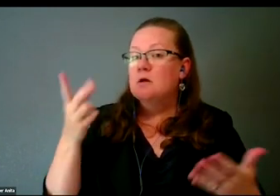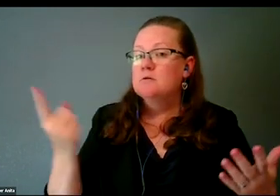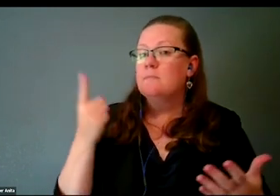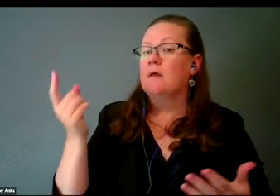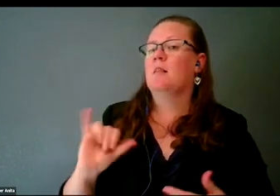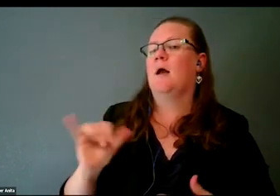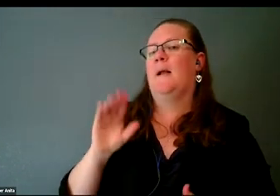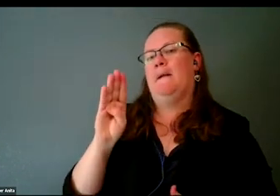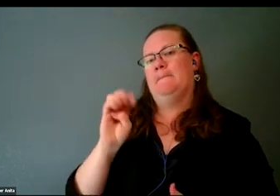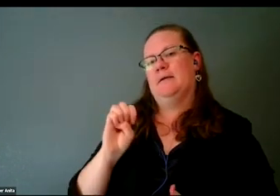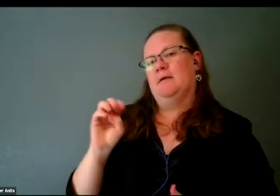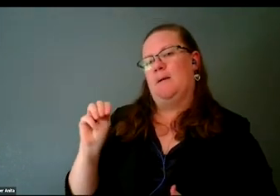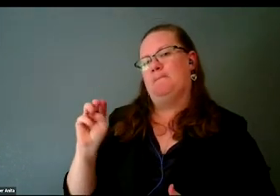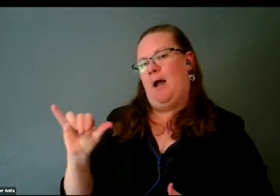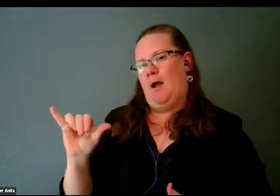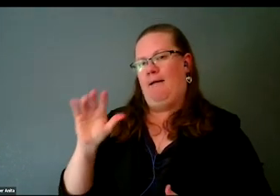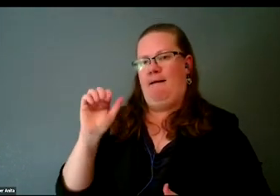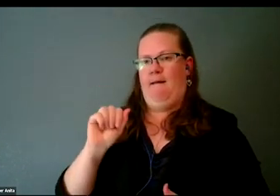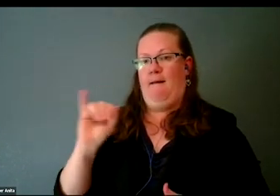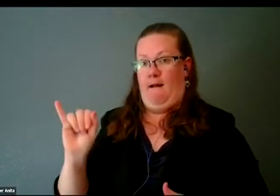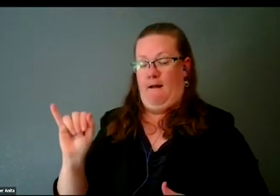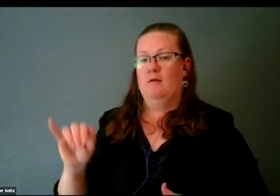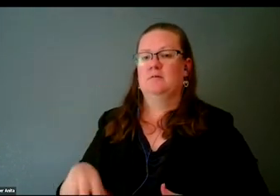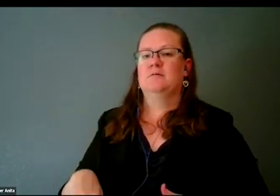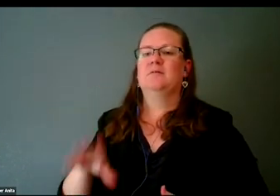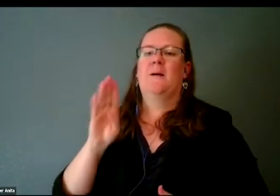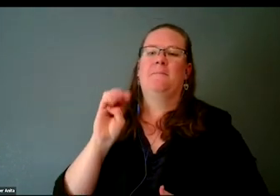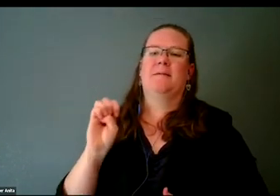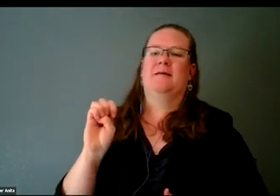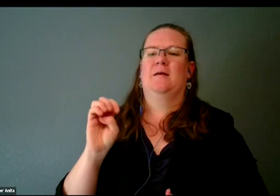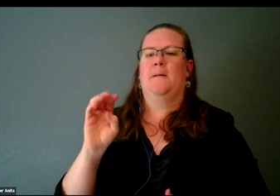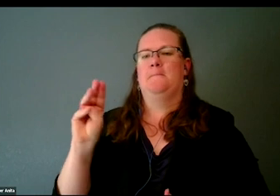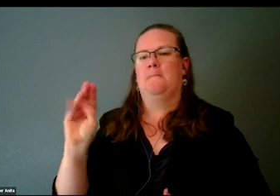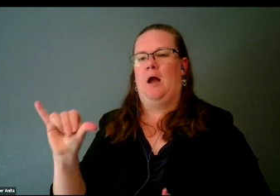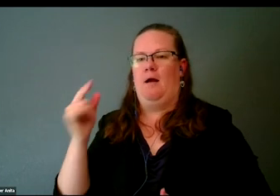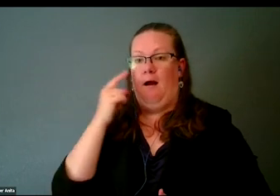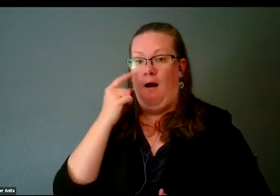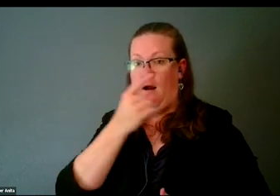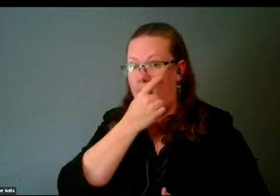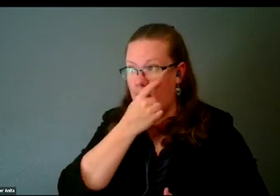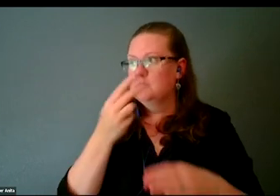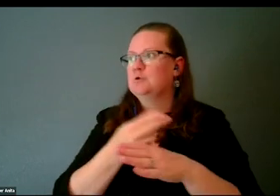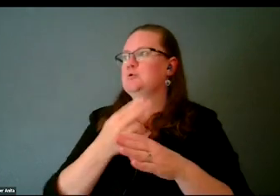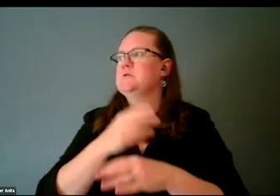which is the Be My Eyes brand that uses AI to be able to describe what blind folks